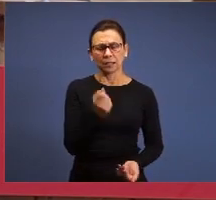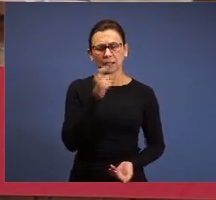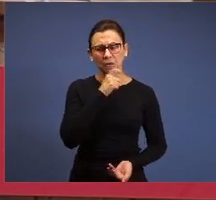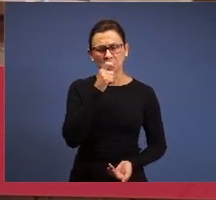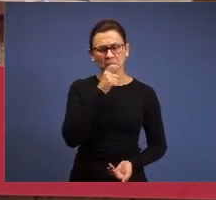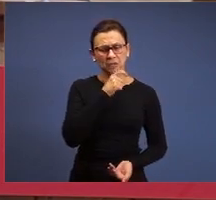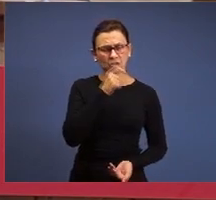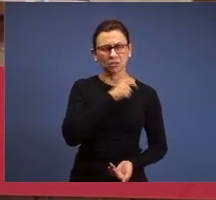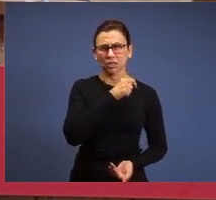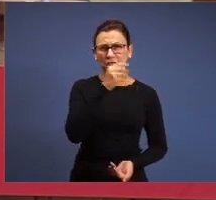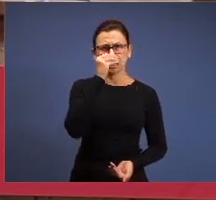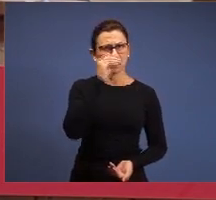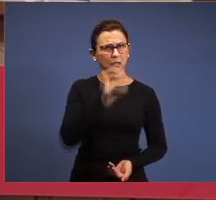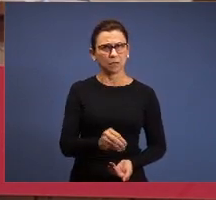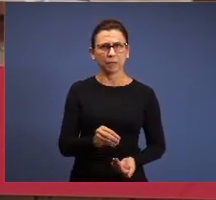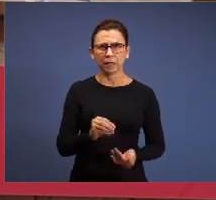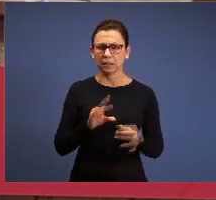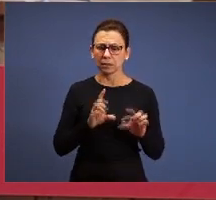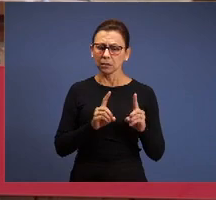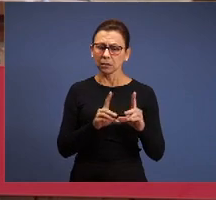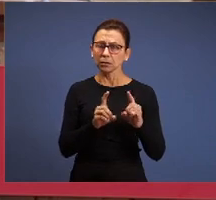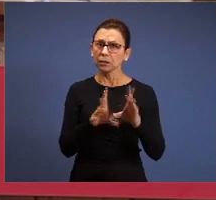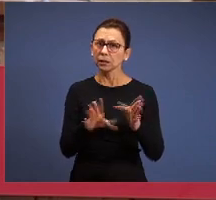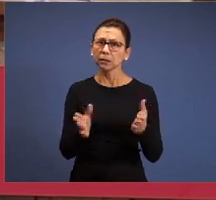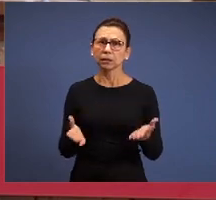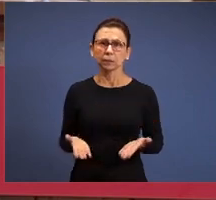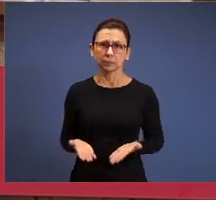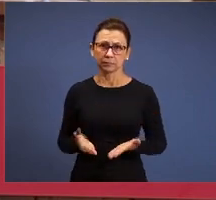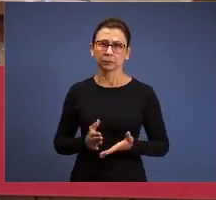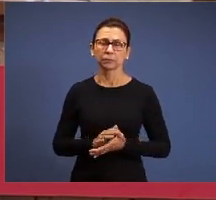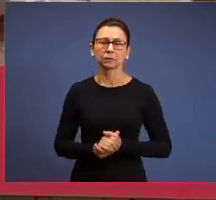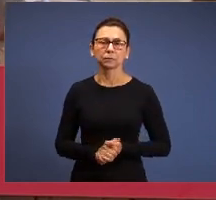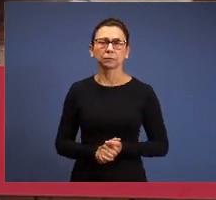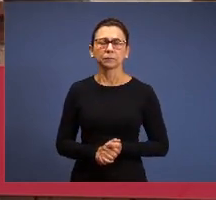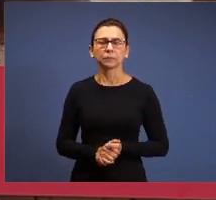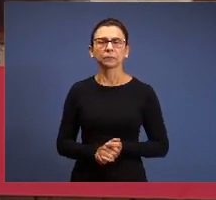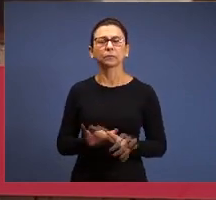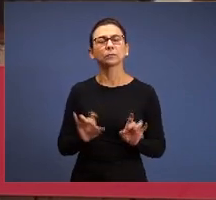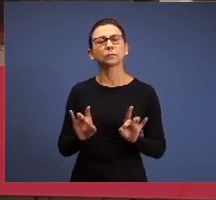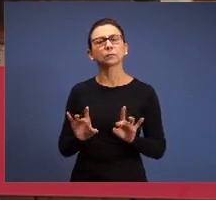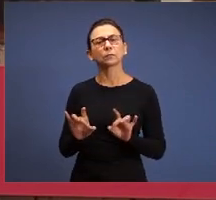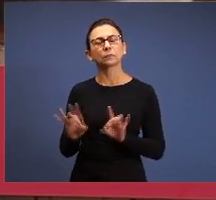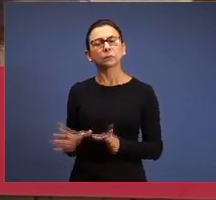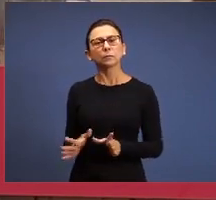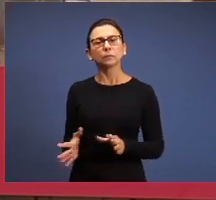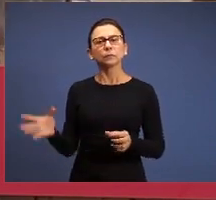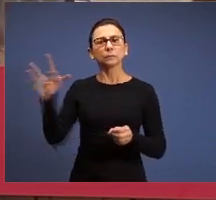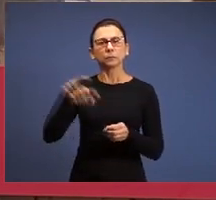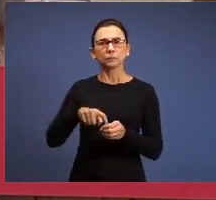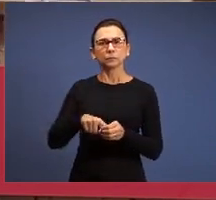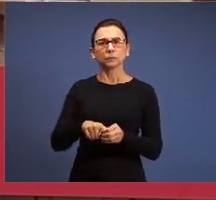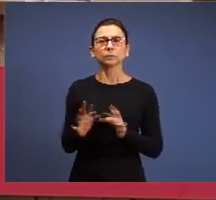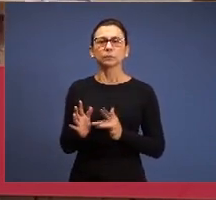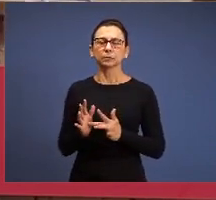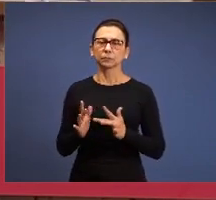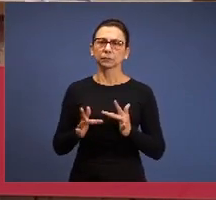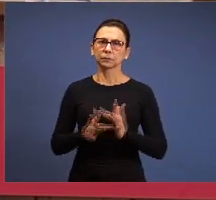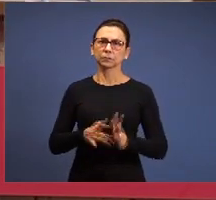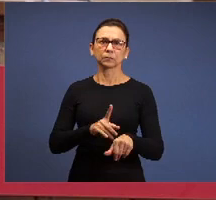specially what is parousia, which is the coming of the Lord, the prophetic moment